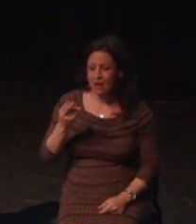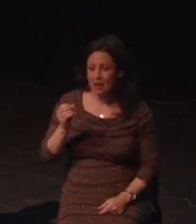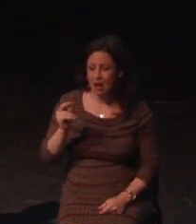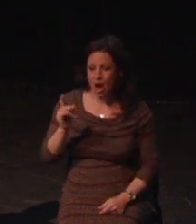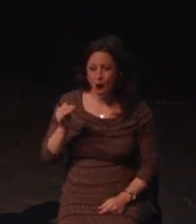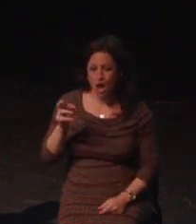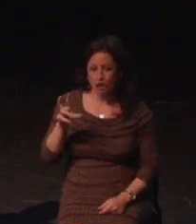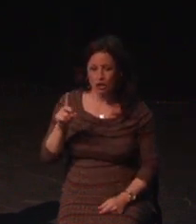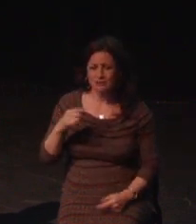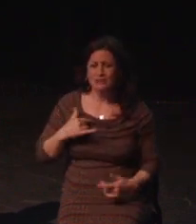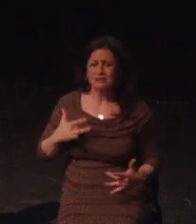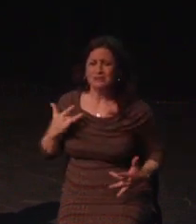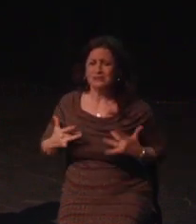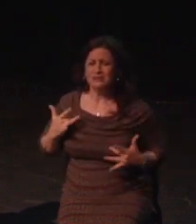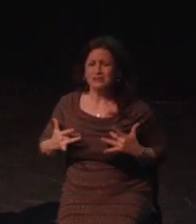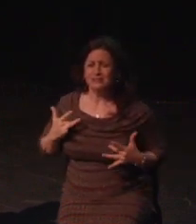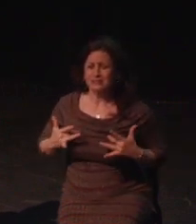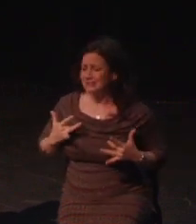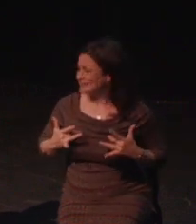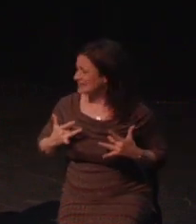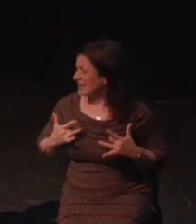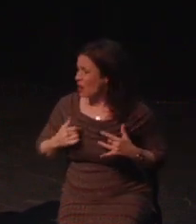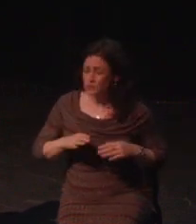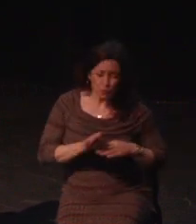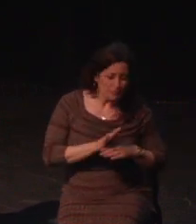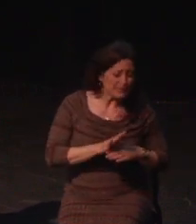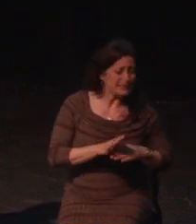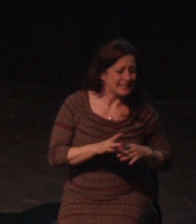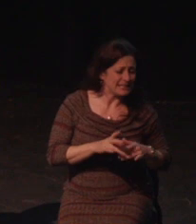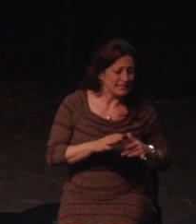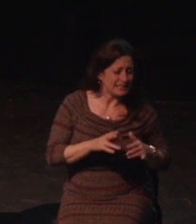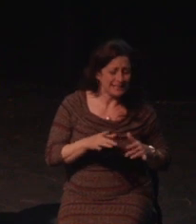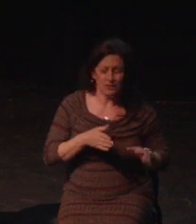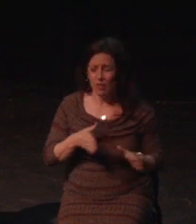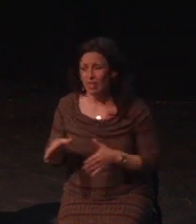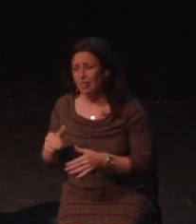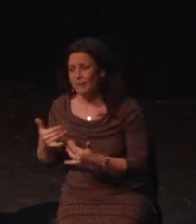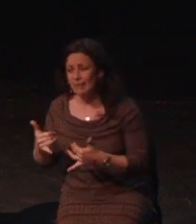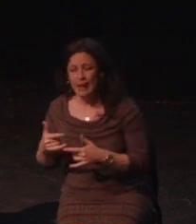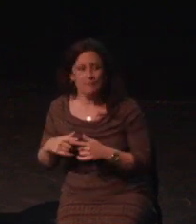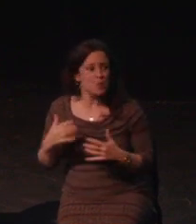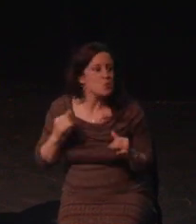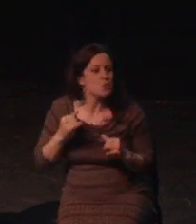Sadly, when a game isn't accessible, what unites thousands or millions of people isolates me and others like me.